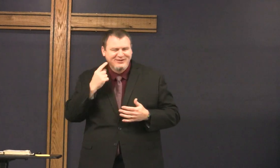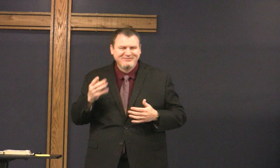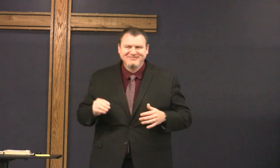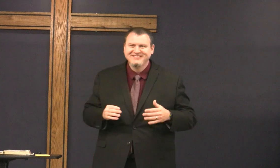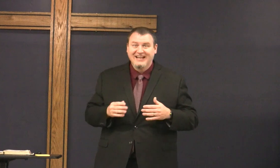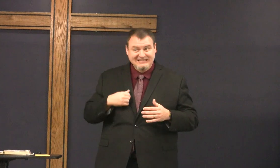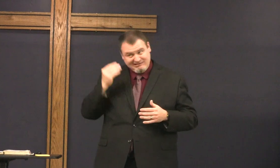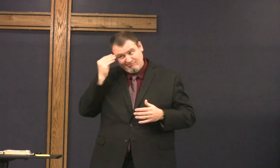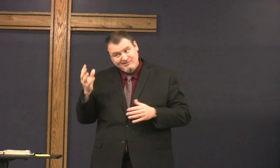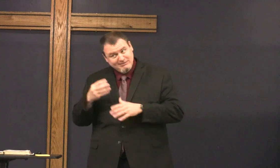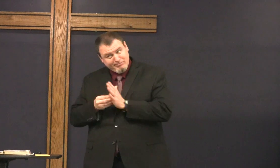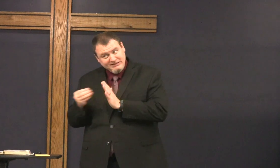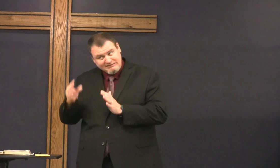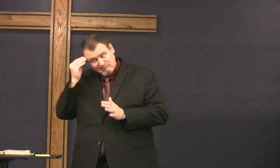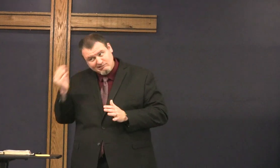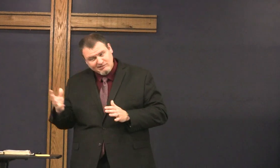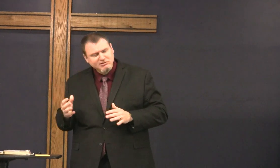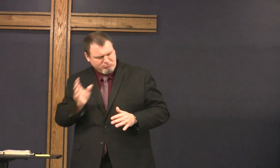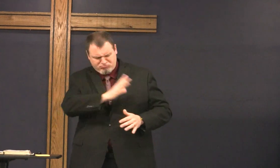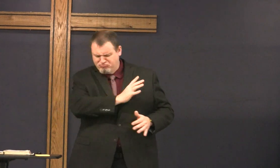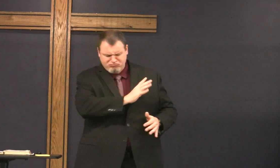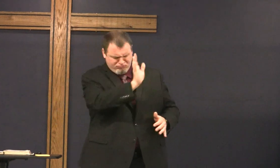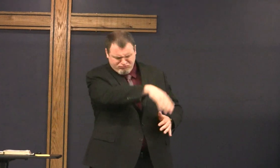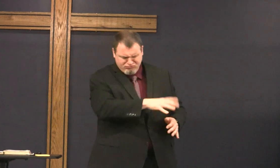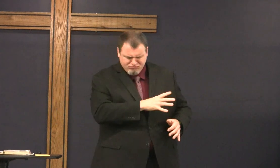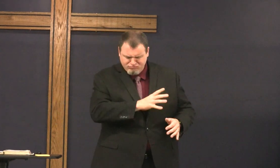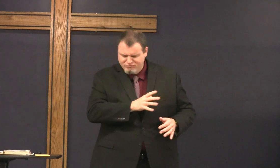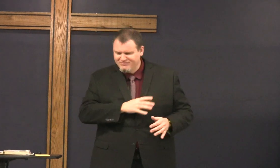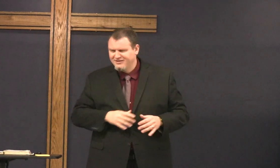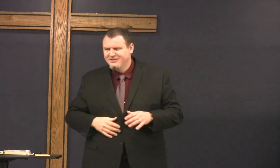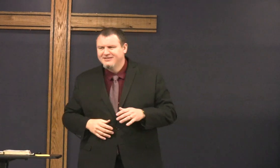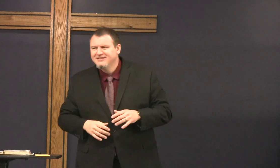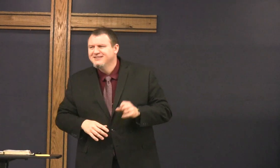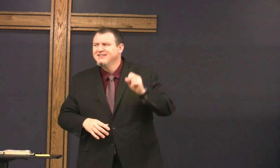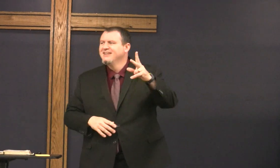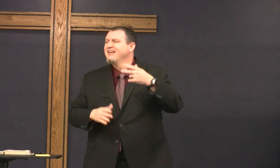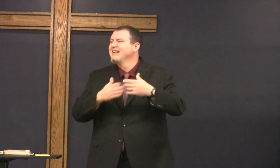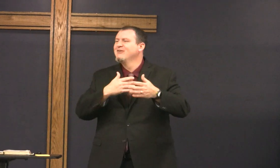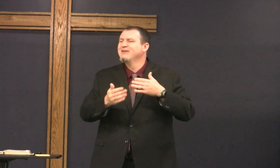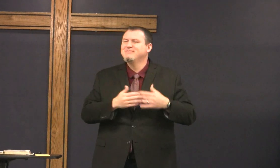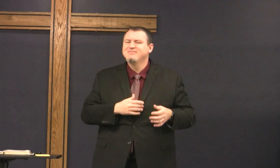hope they had a good experience there it is I told him it was expensive he said oh that's okay